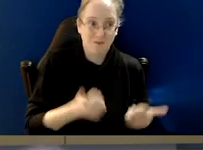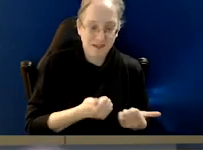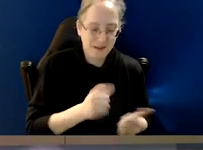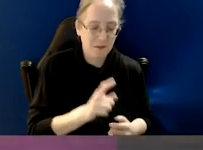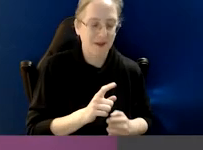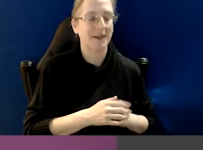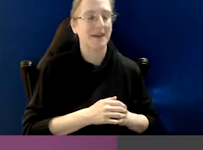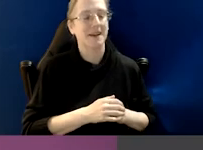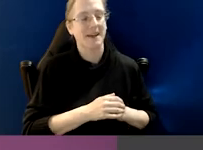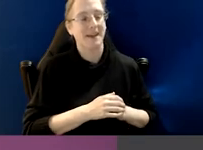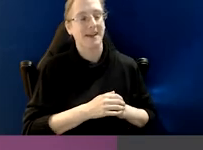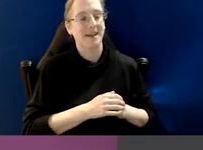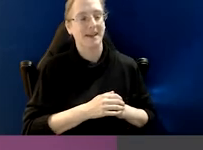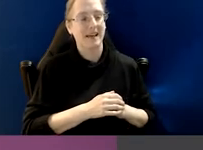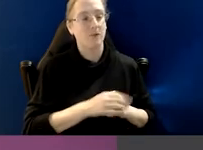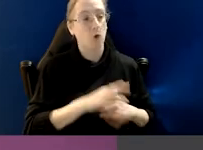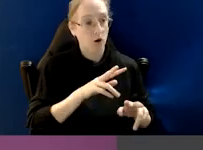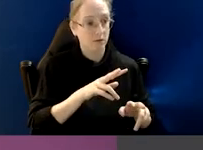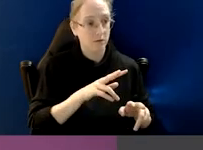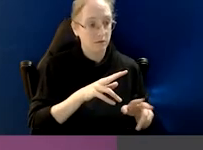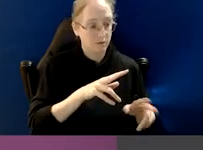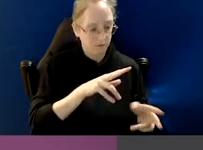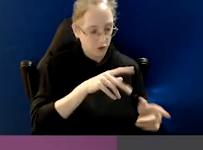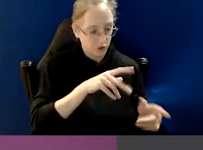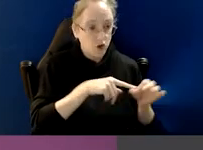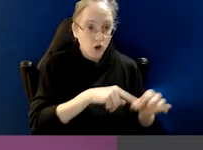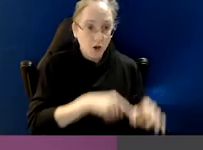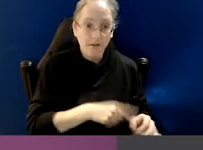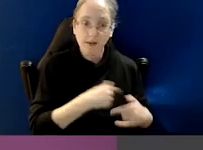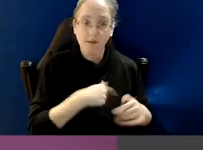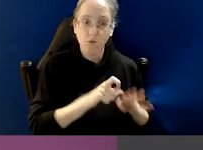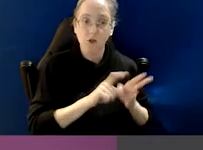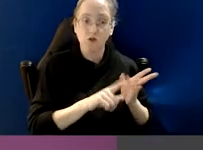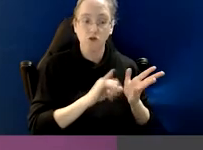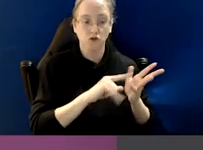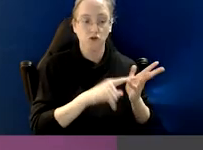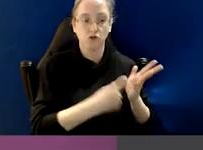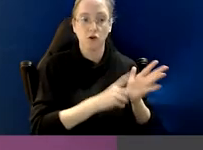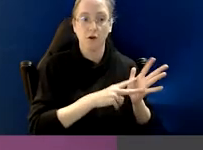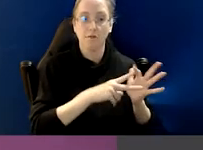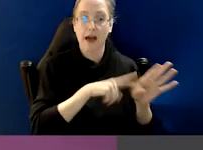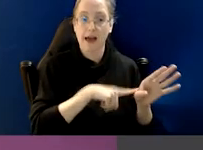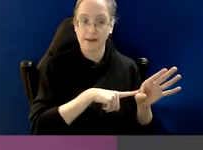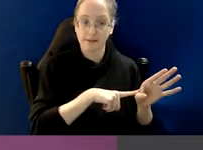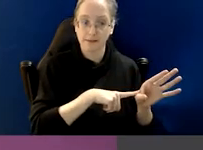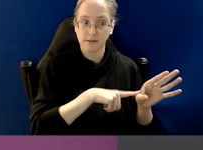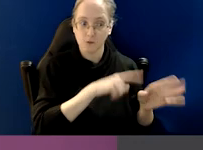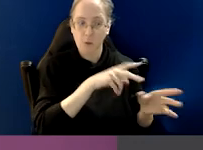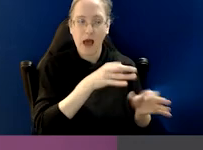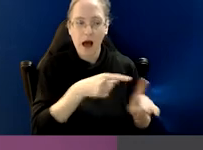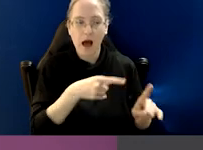But in terms of perceptions of corruption, the surveying that we do also asks quite specific questions.